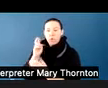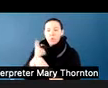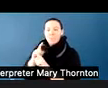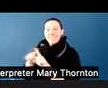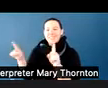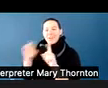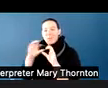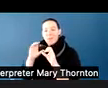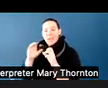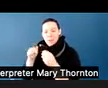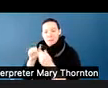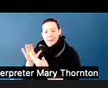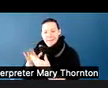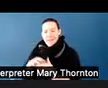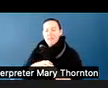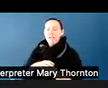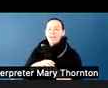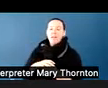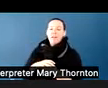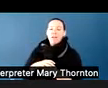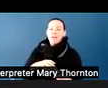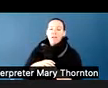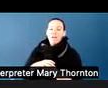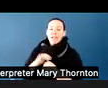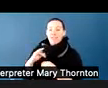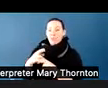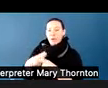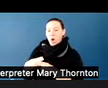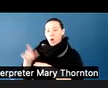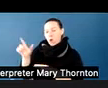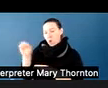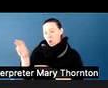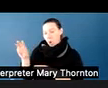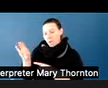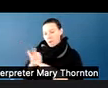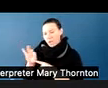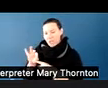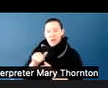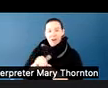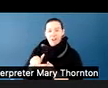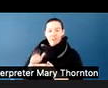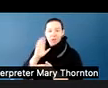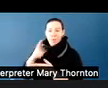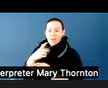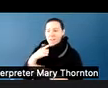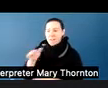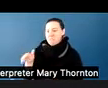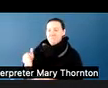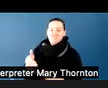Somebody who maybe we think about low-functioning wouldn't be expected to be college-bound or to live independently.